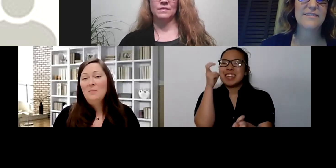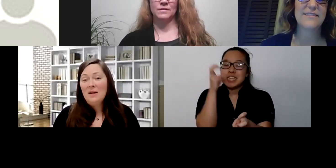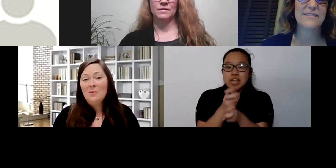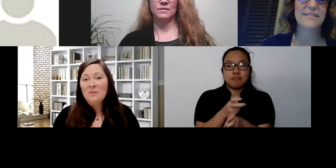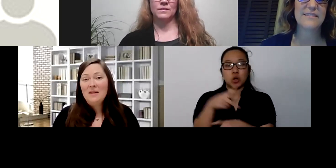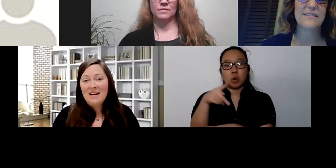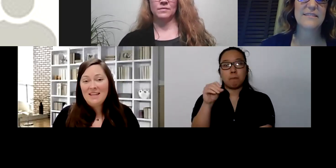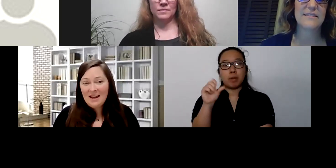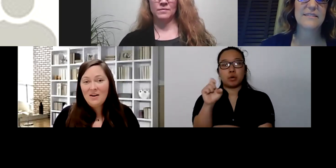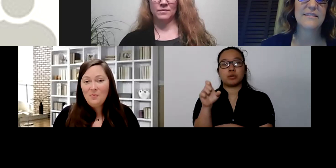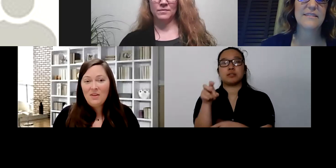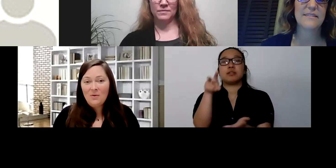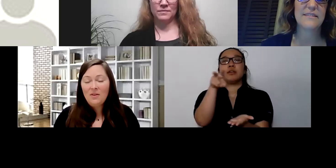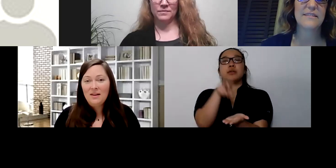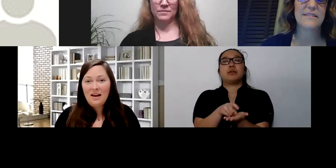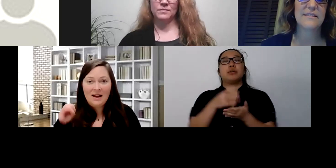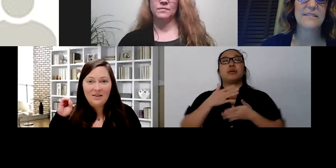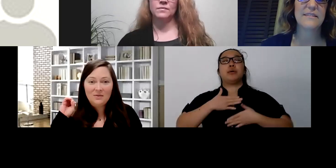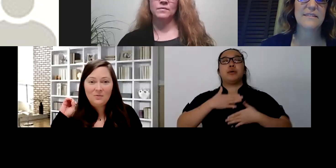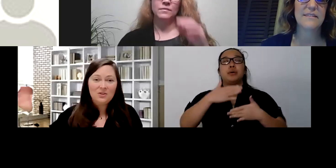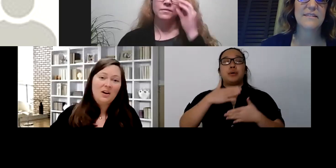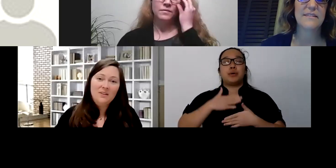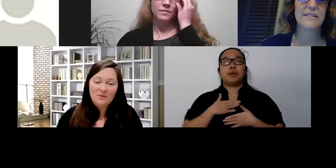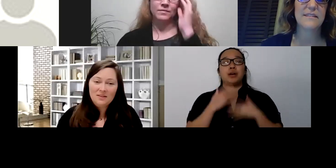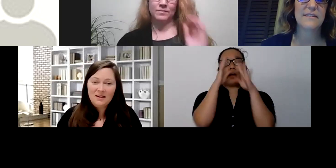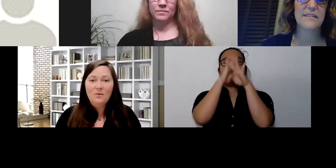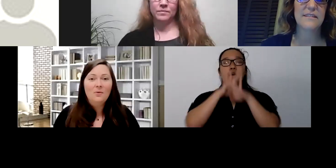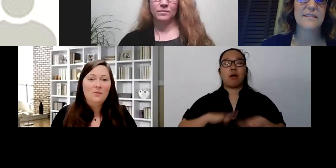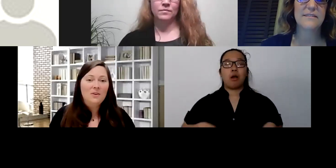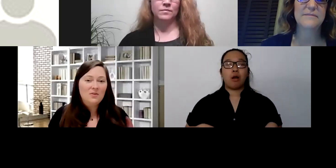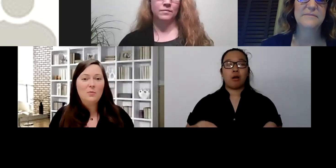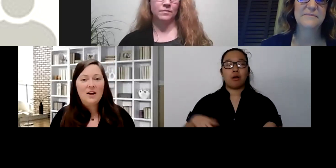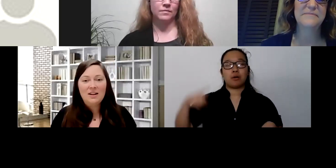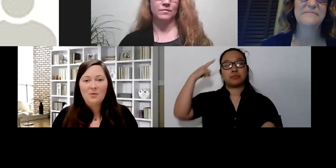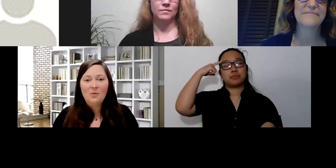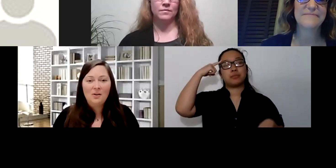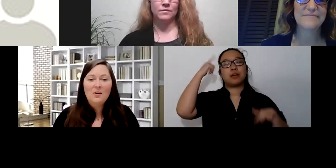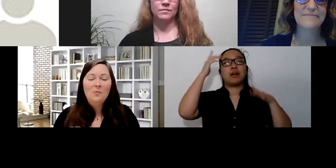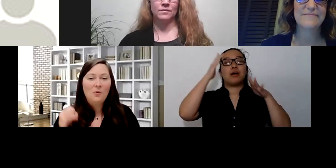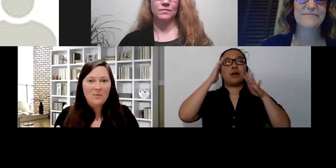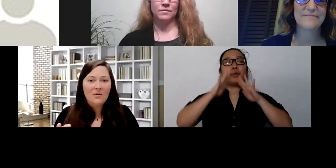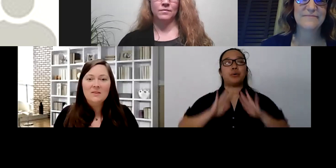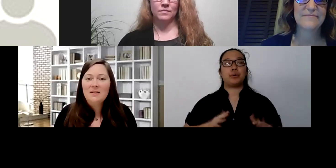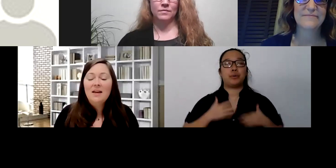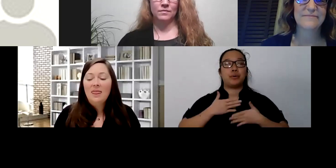and being able to maintain that without thinking, I have to rush off and do this thing or finish this project or worry about this thing.